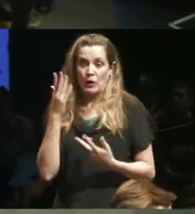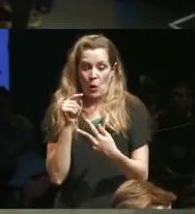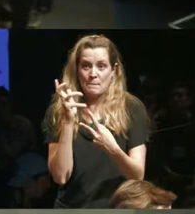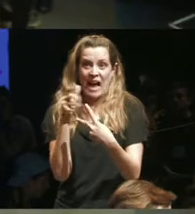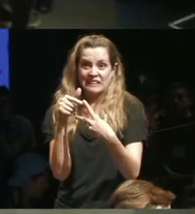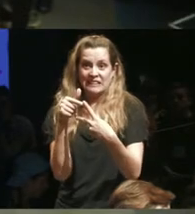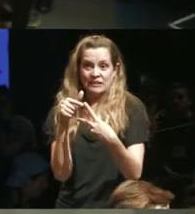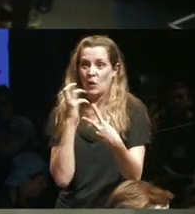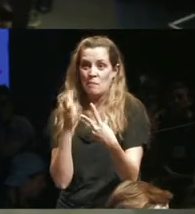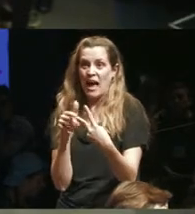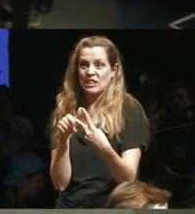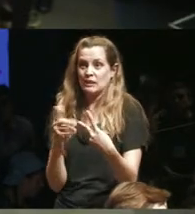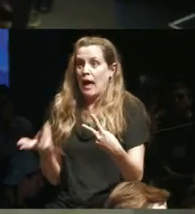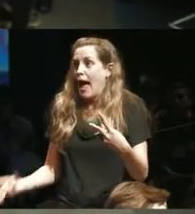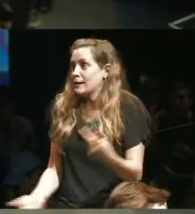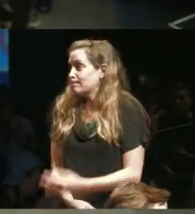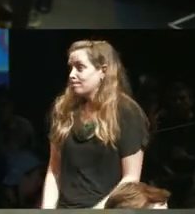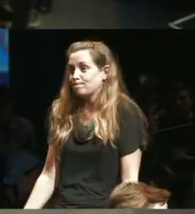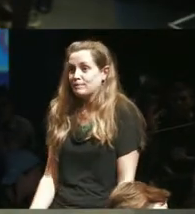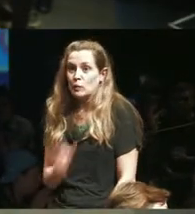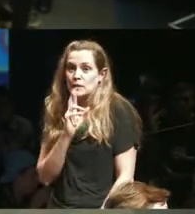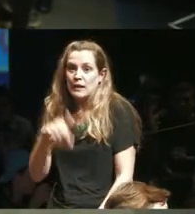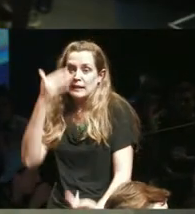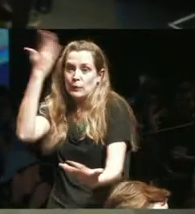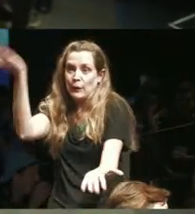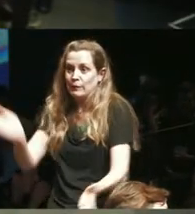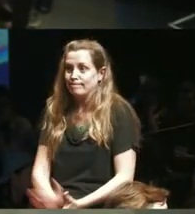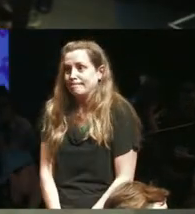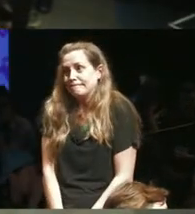respond and I think that that's why